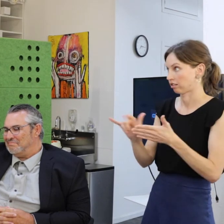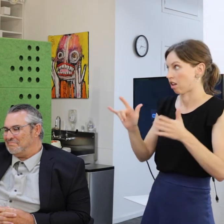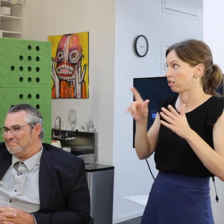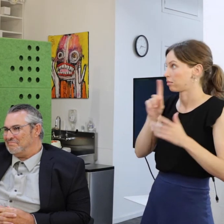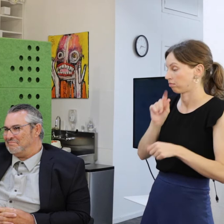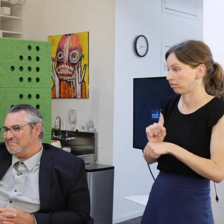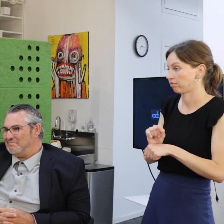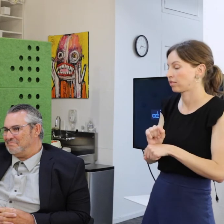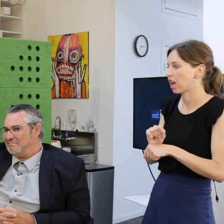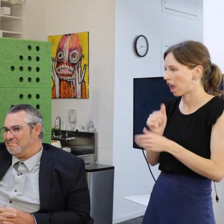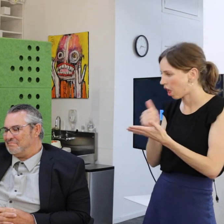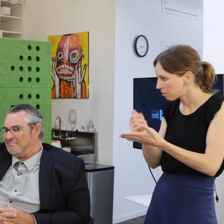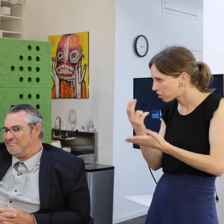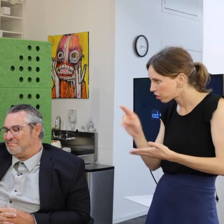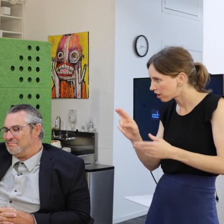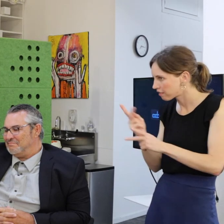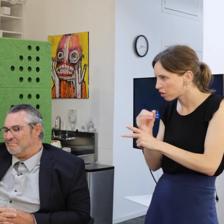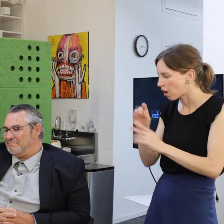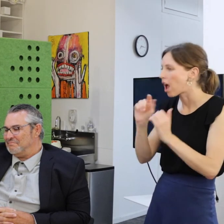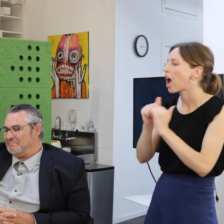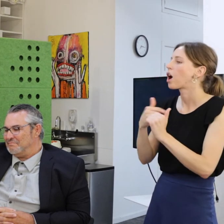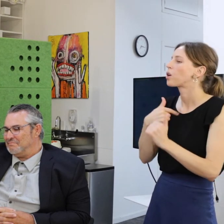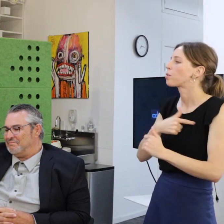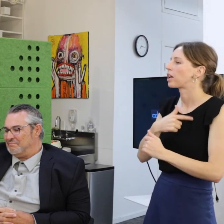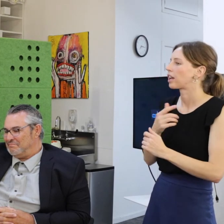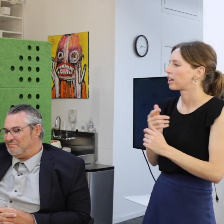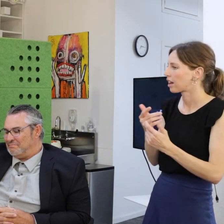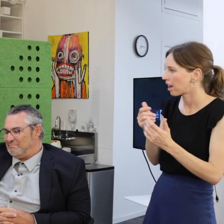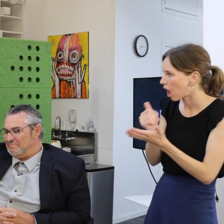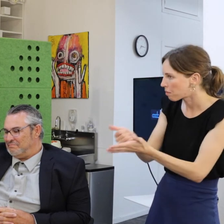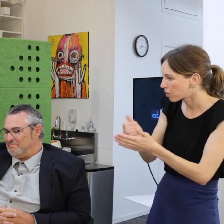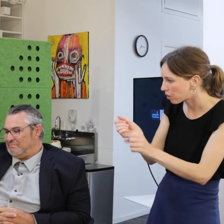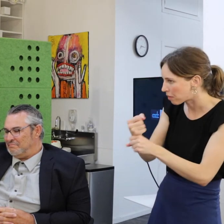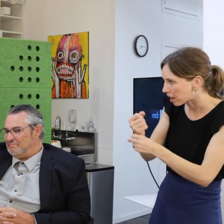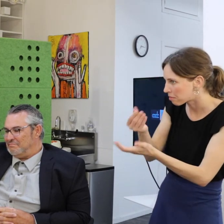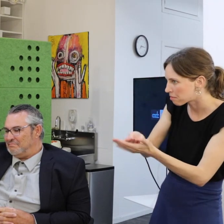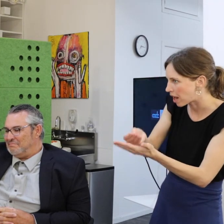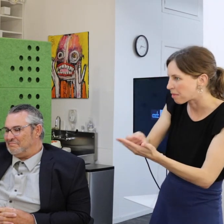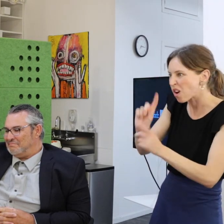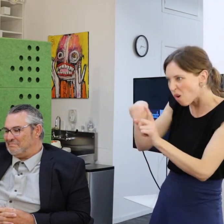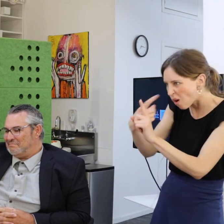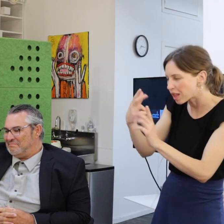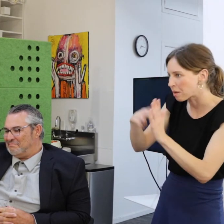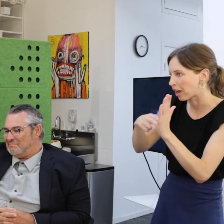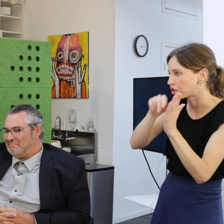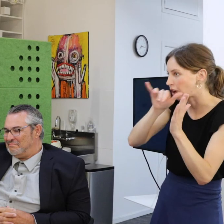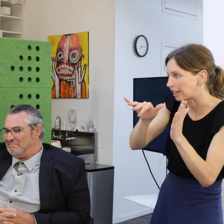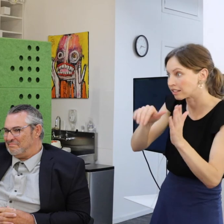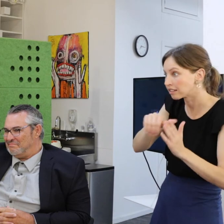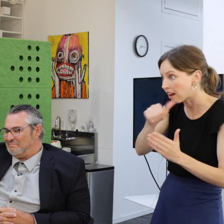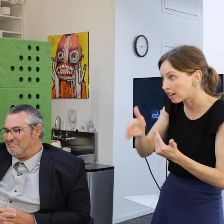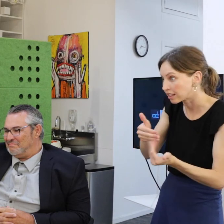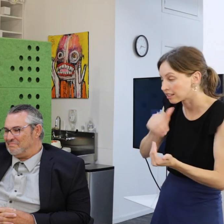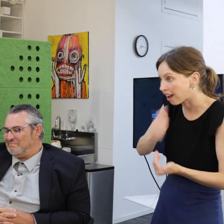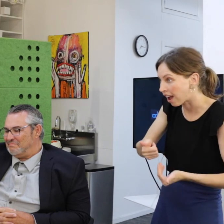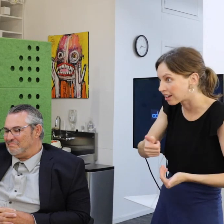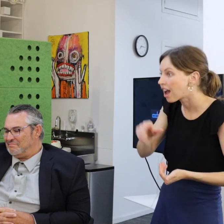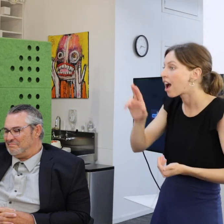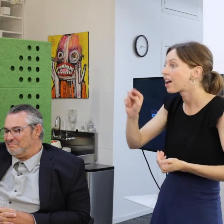And help her figure out a way to make money by painting dragons. That is no easy task. Until you start having her paint her dragons in front of Denver